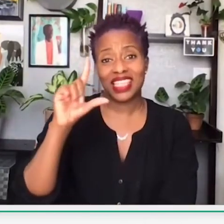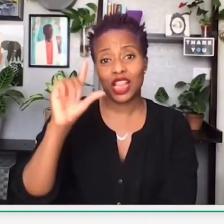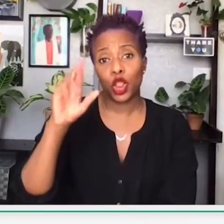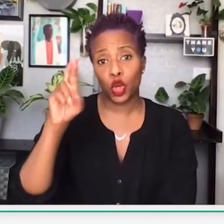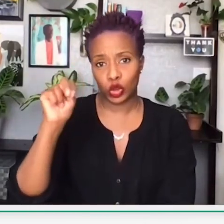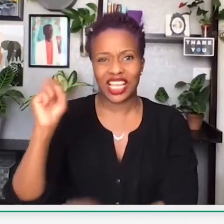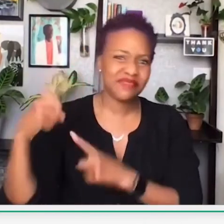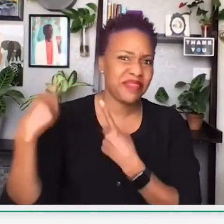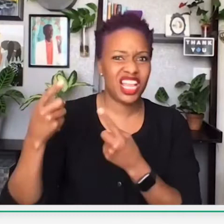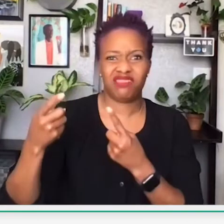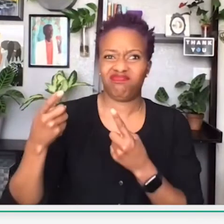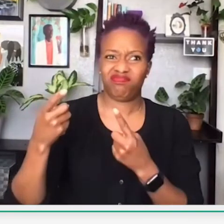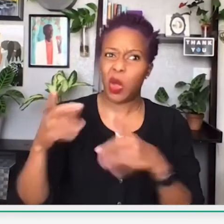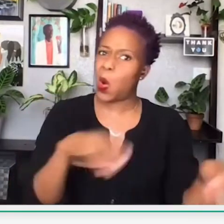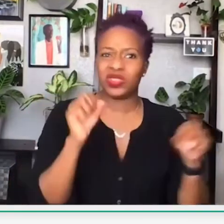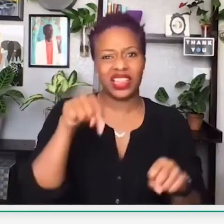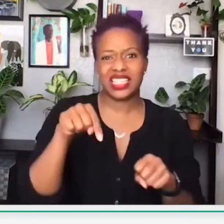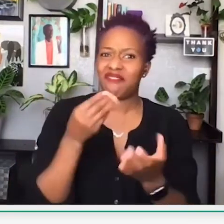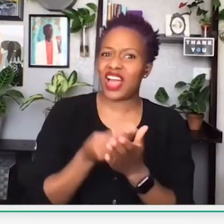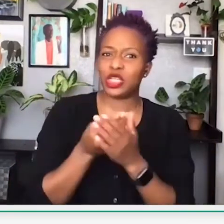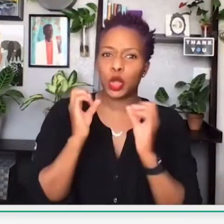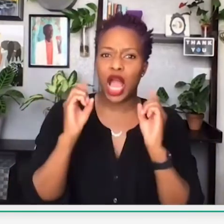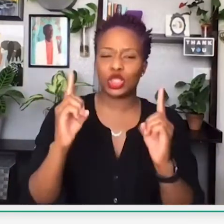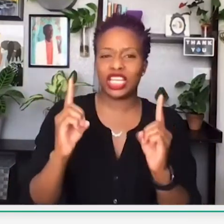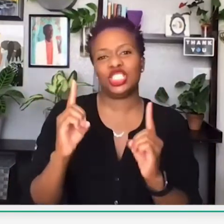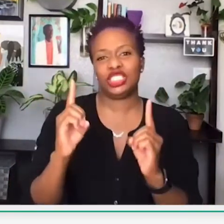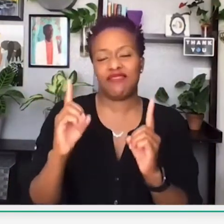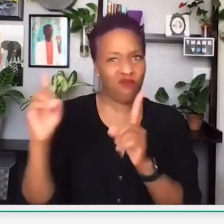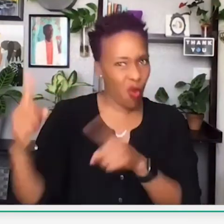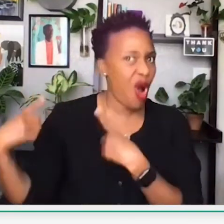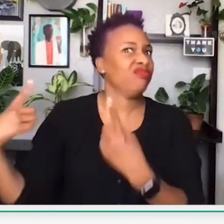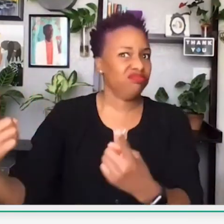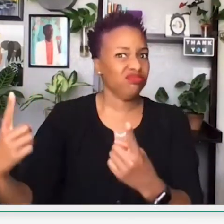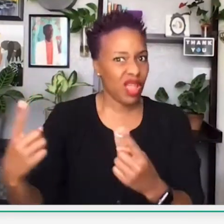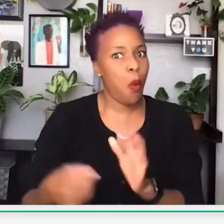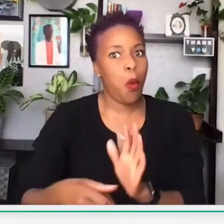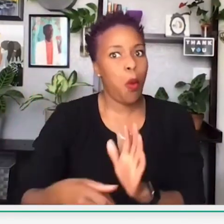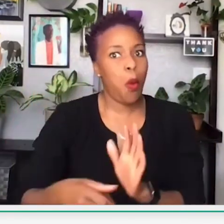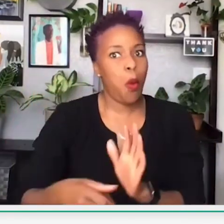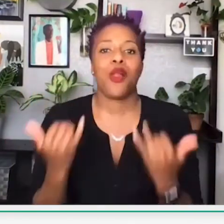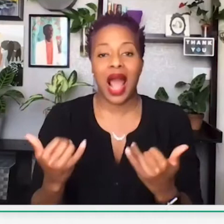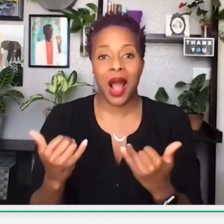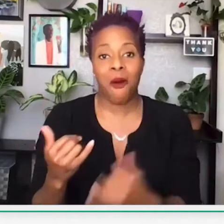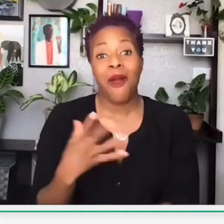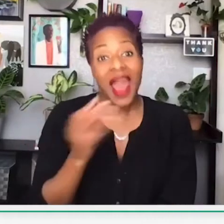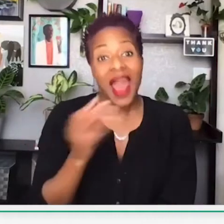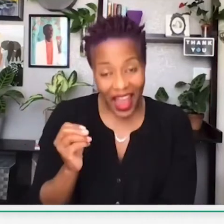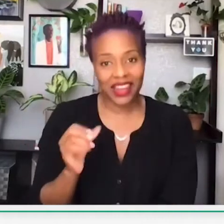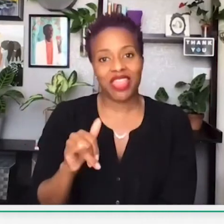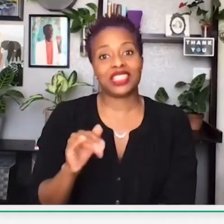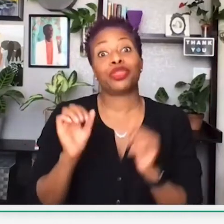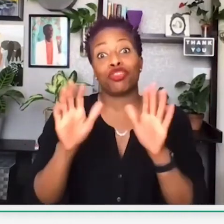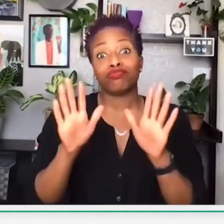sponsors. CSD Learns, they've been hosting this financial education event for a while now, and